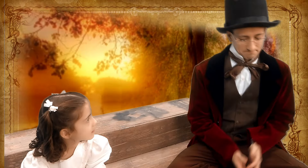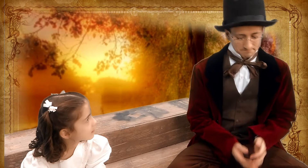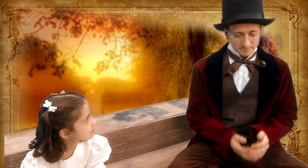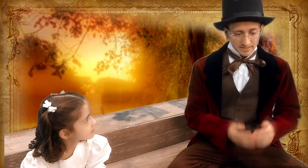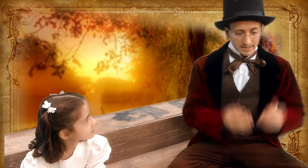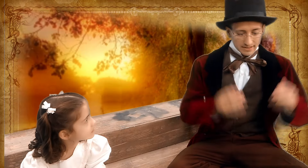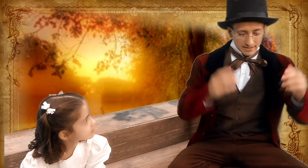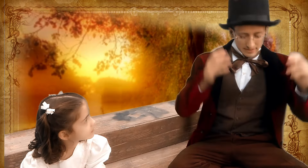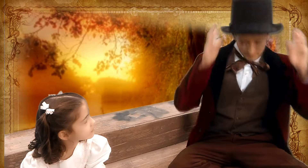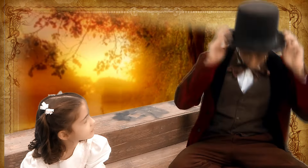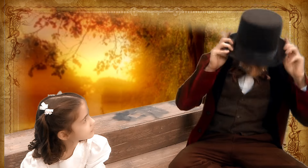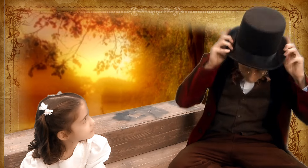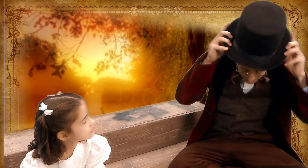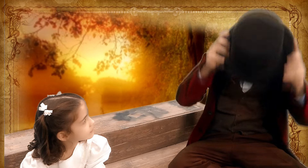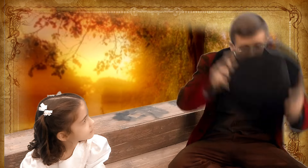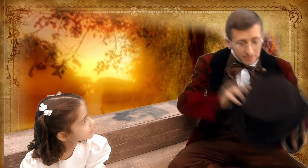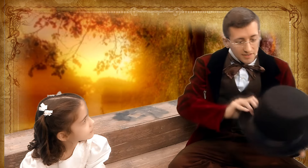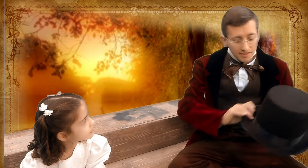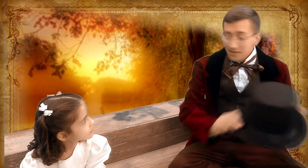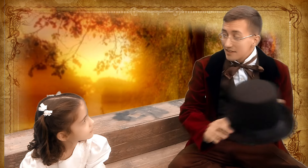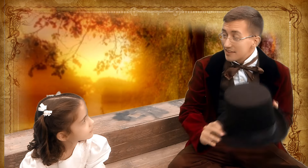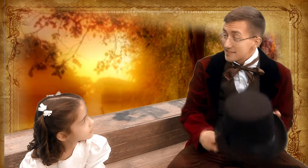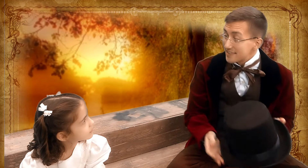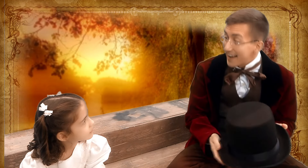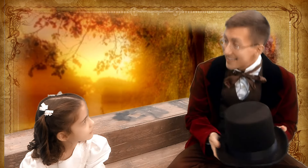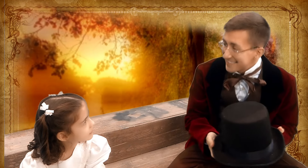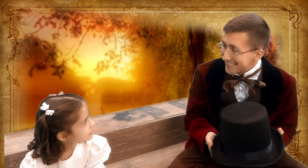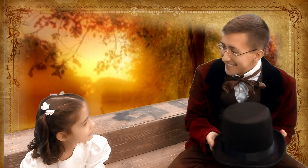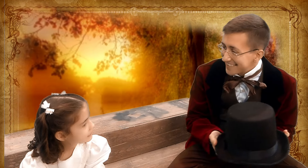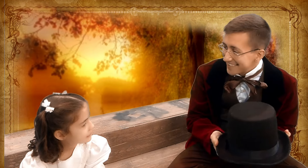Hmmmm... uhhhh... This is a hat.